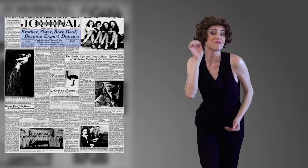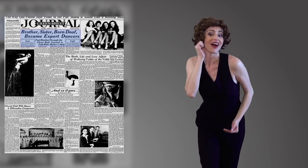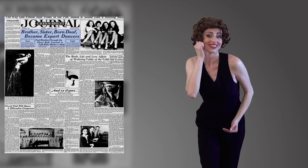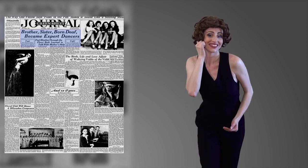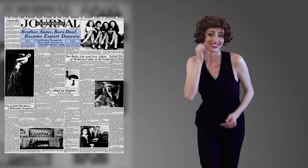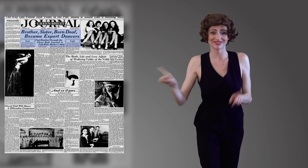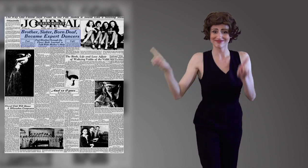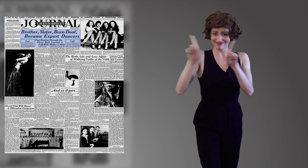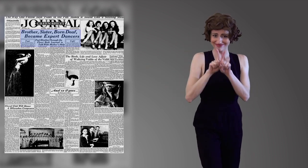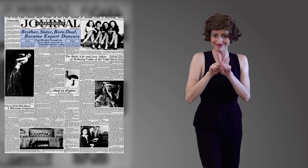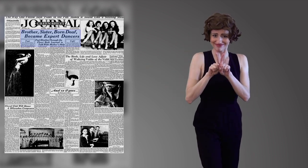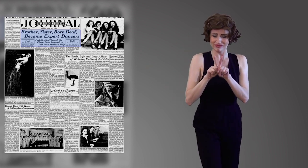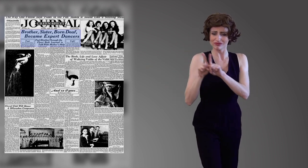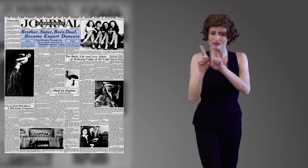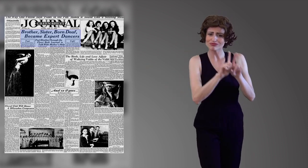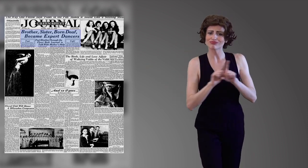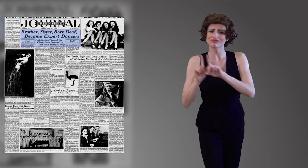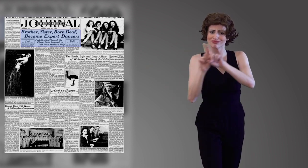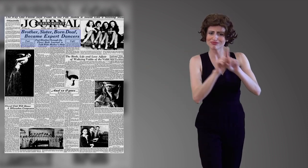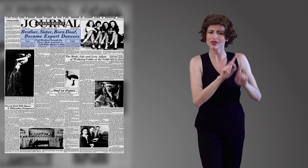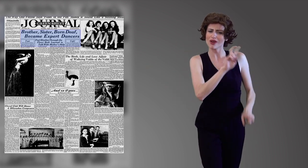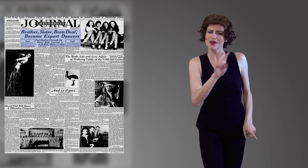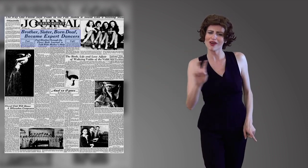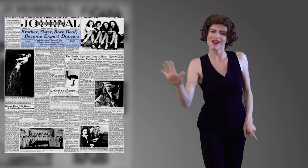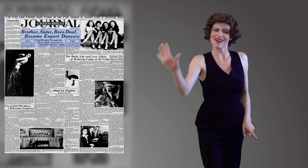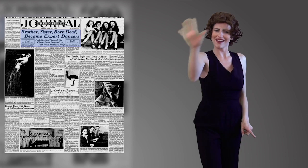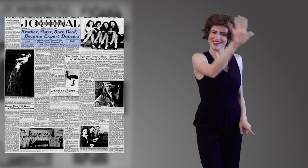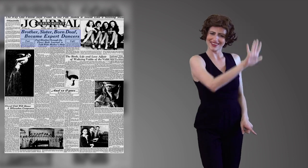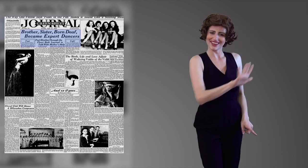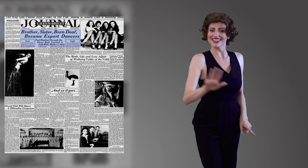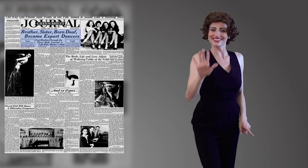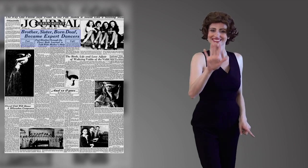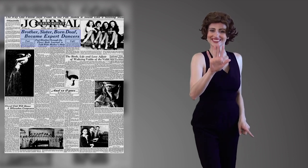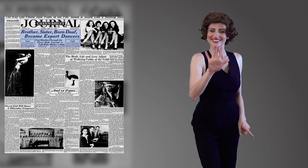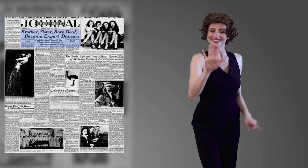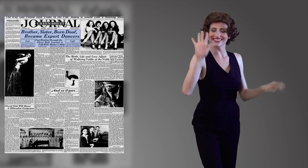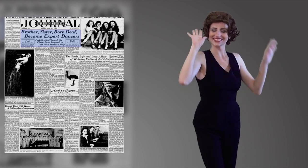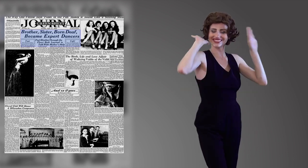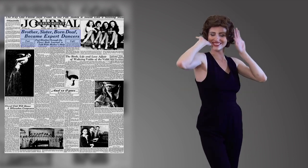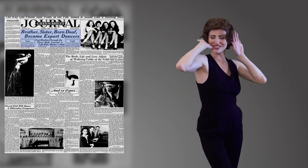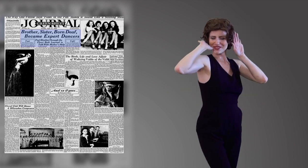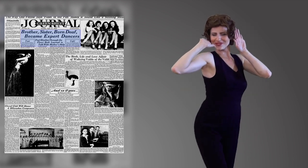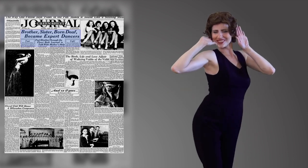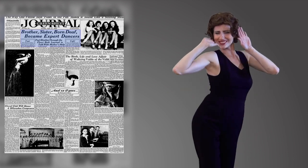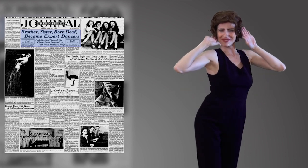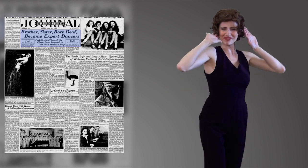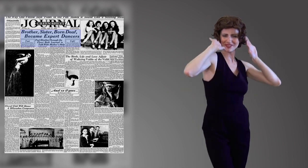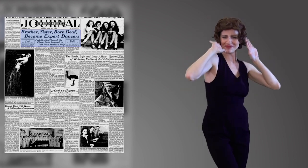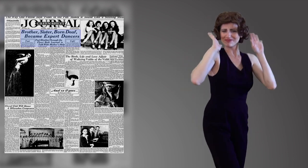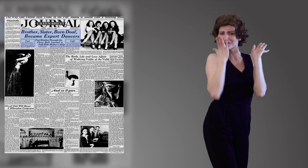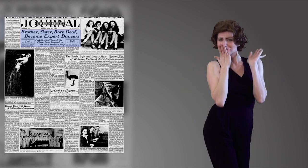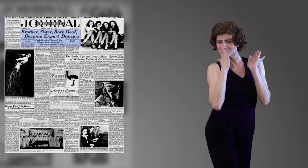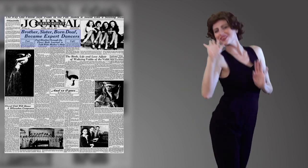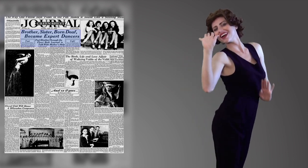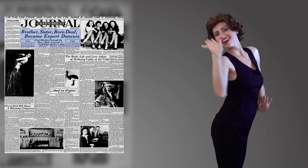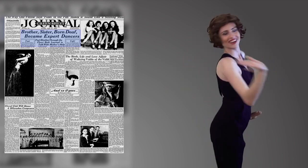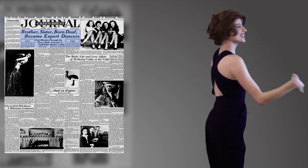my mother normally travels with me.